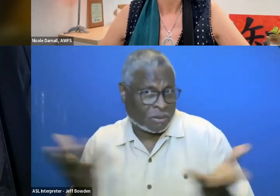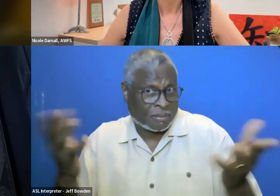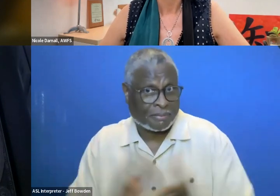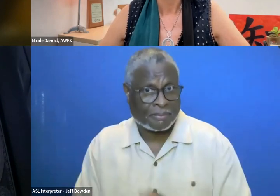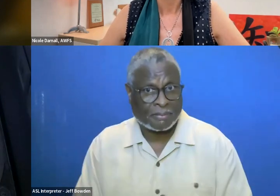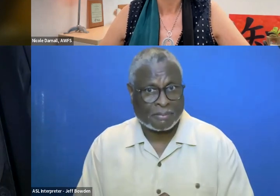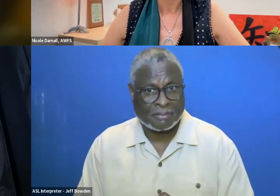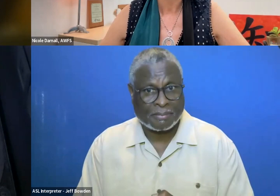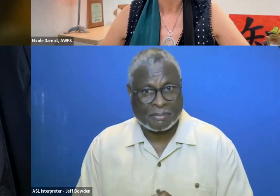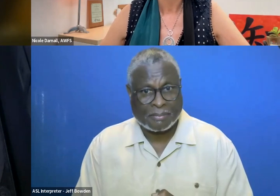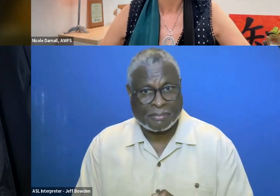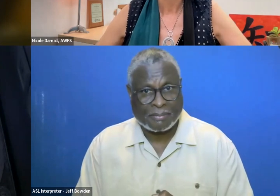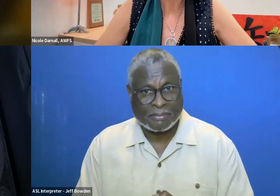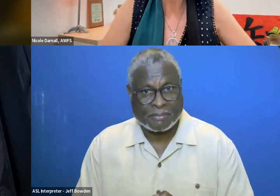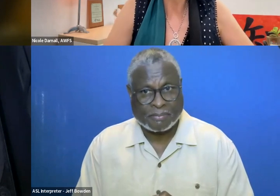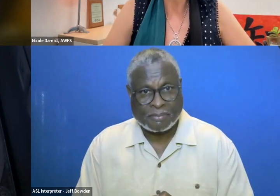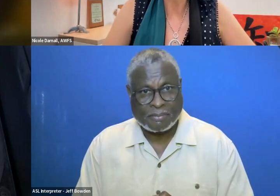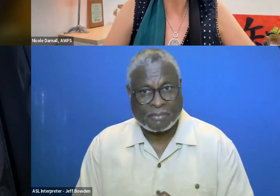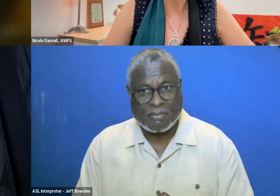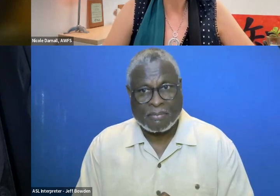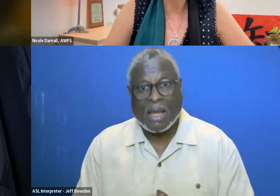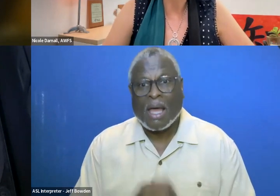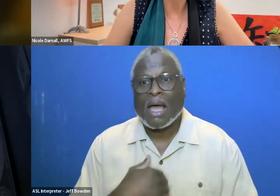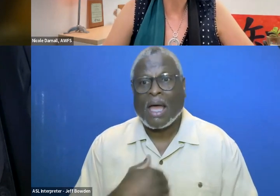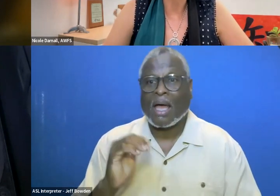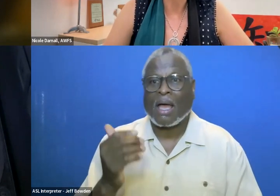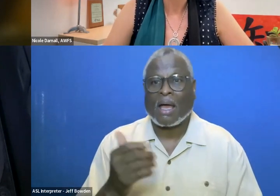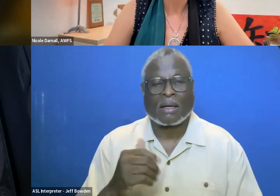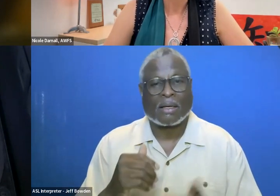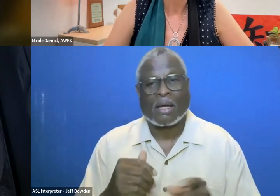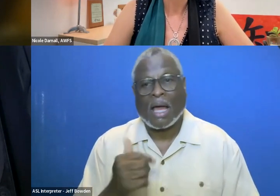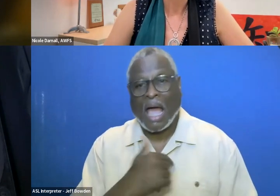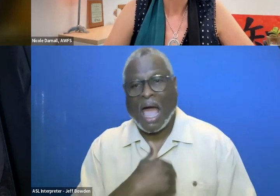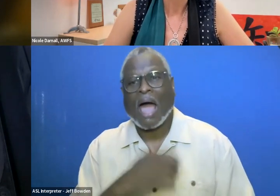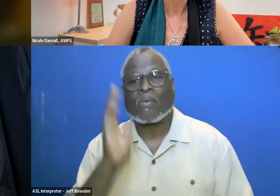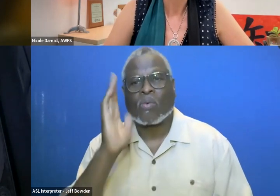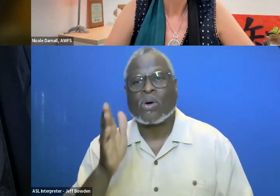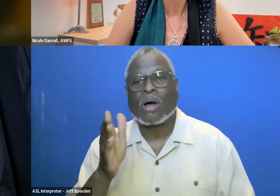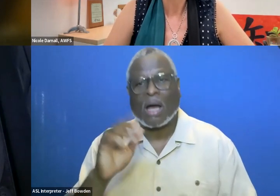And I am going to agree with you.